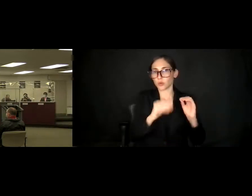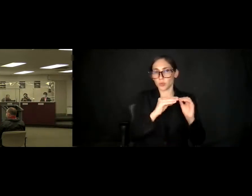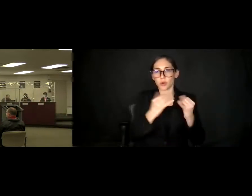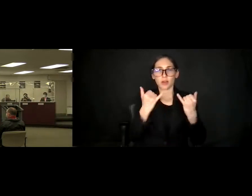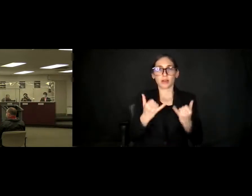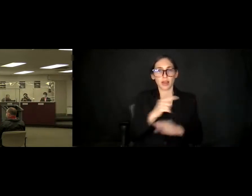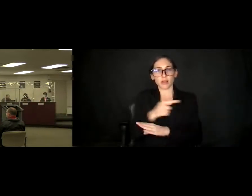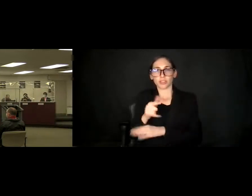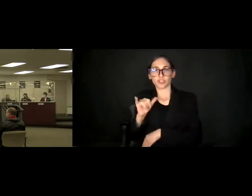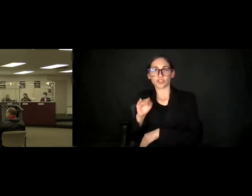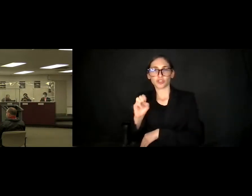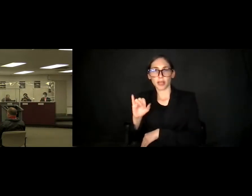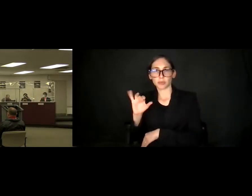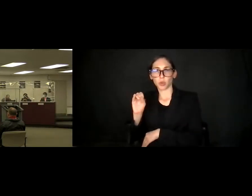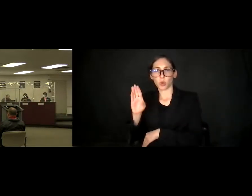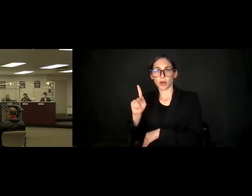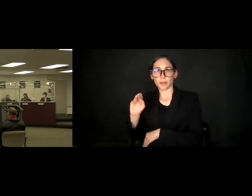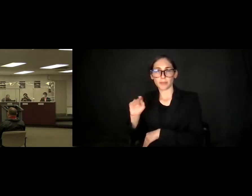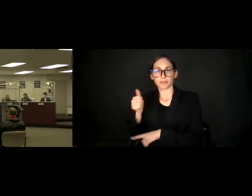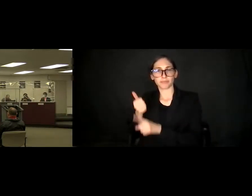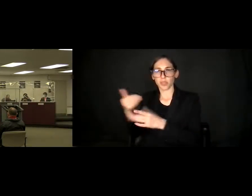So James Yoakum is the new supervisor for